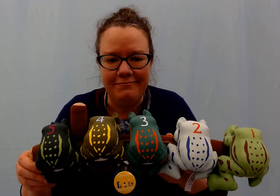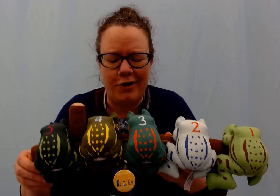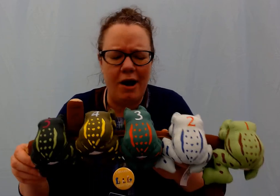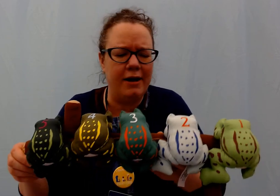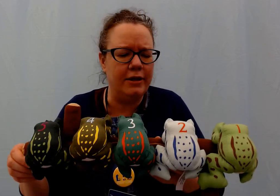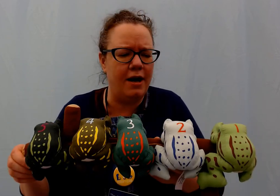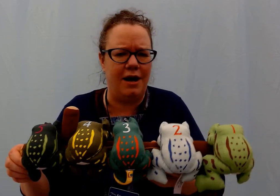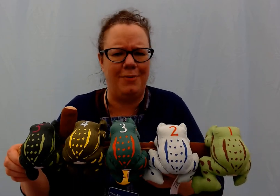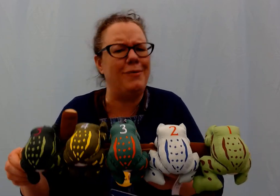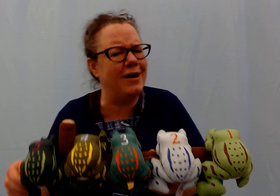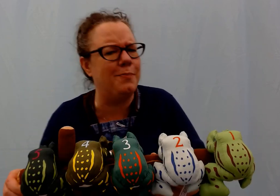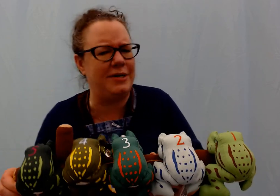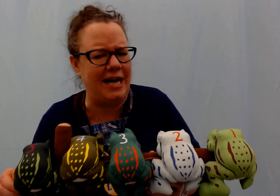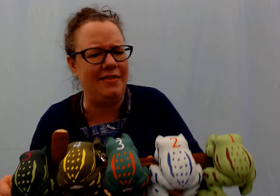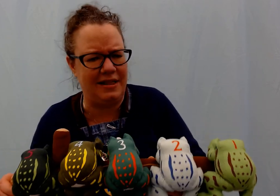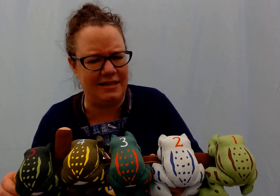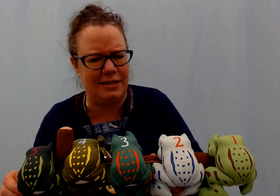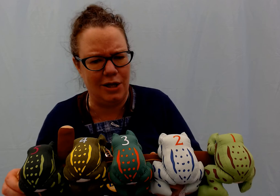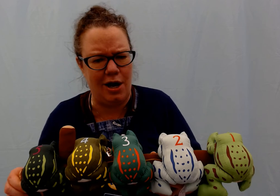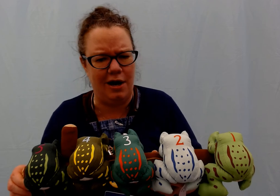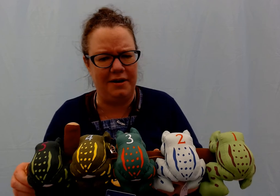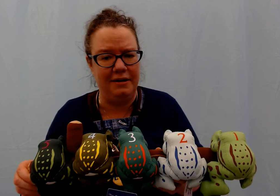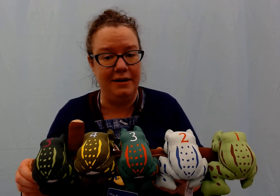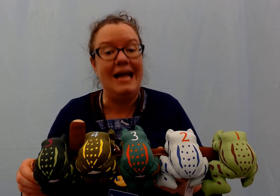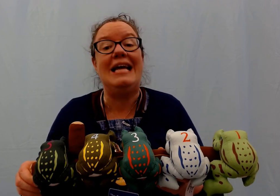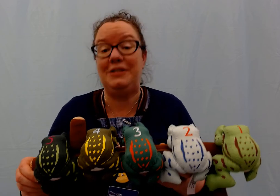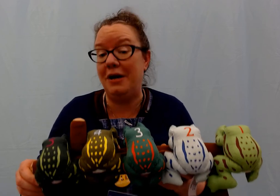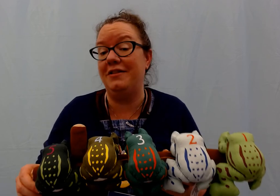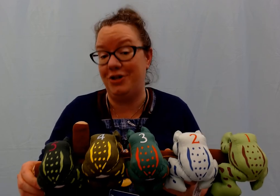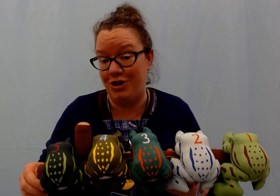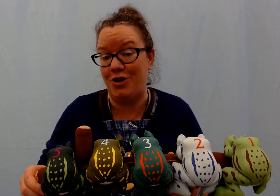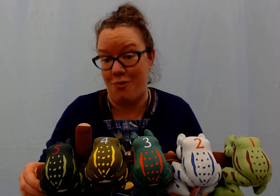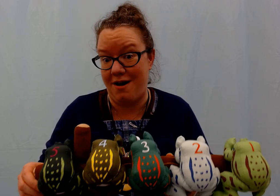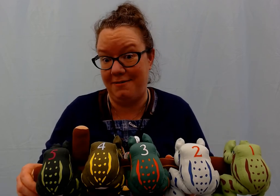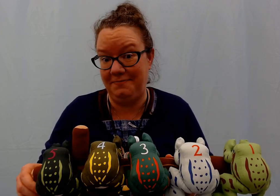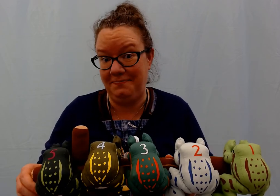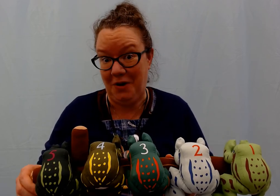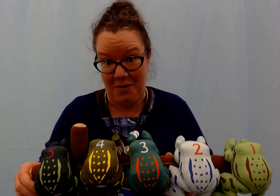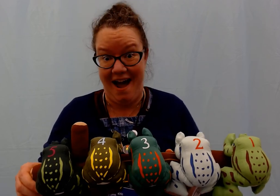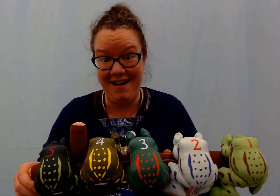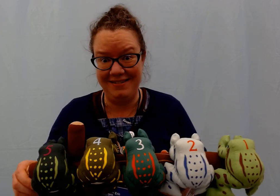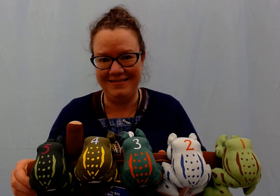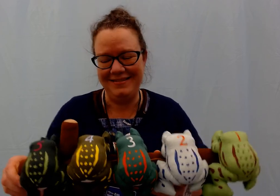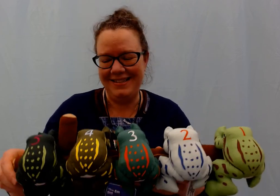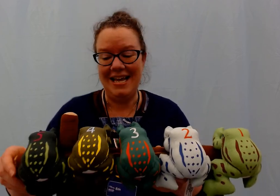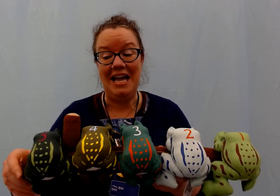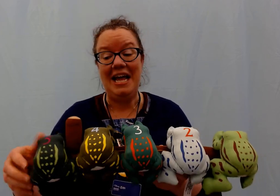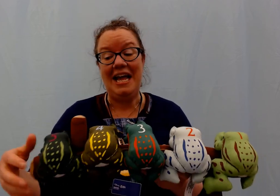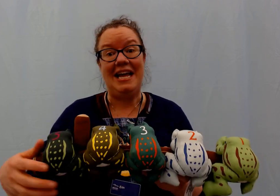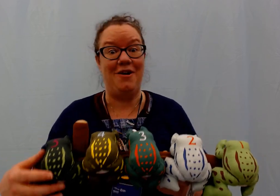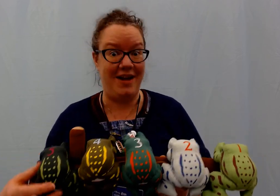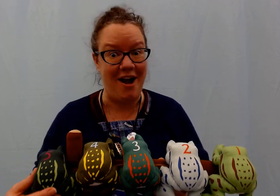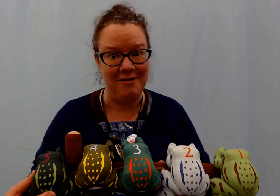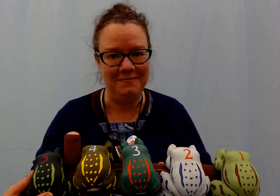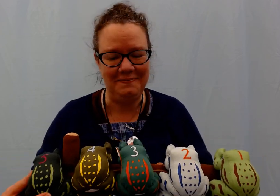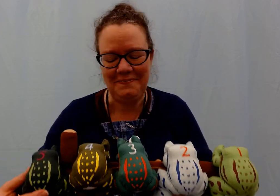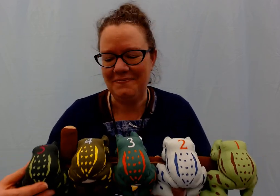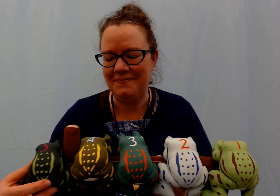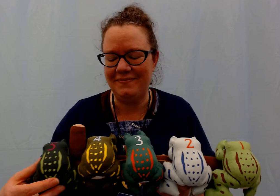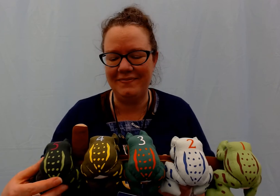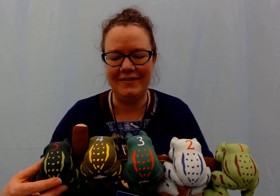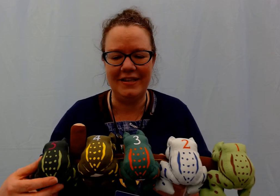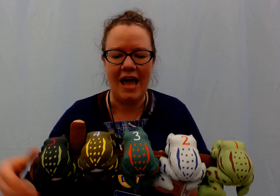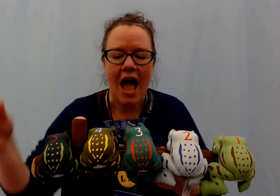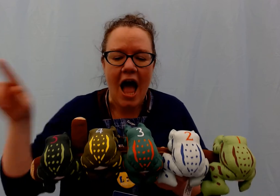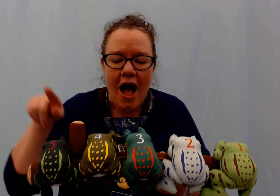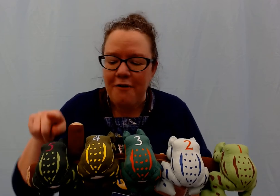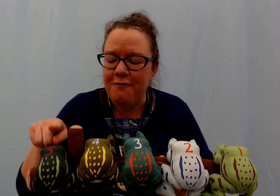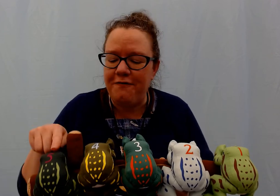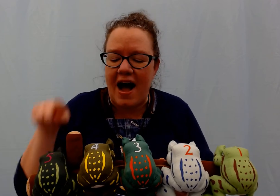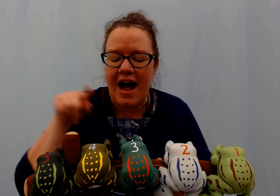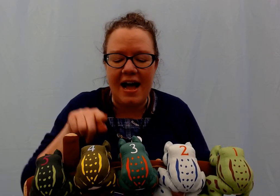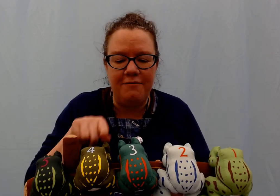They're on a log but we're gonna pretend that this log is on the shore okay here we go: five